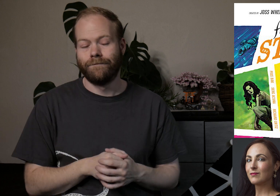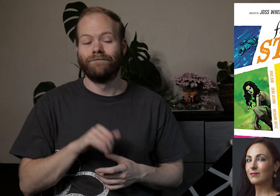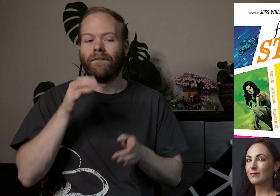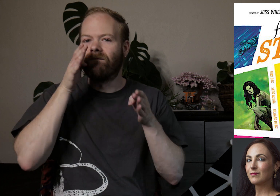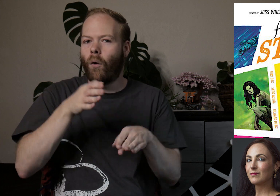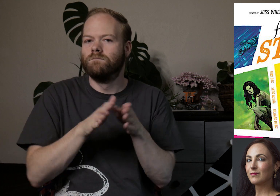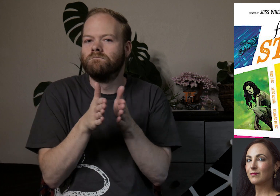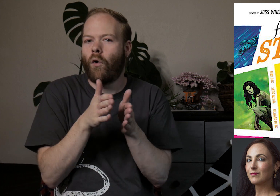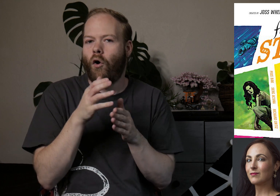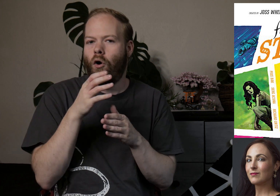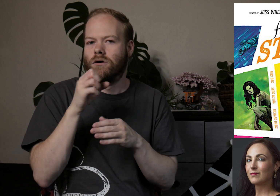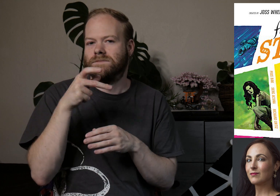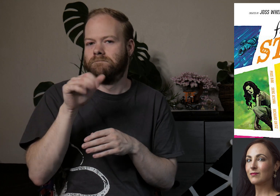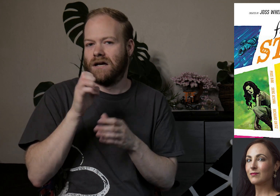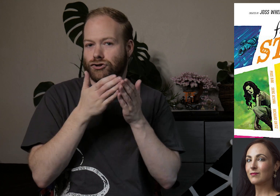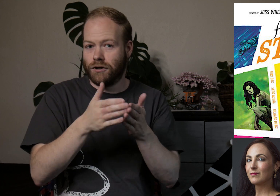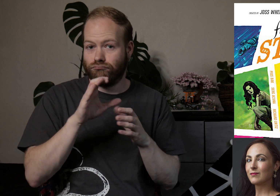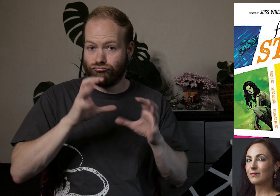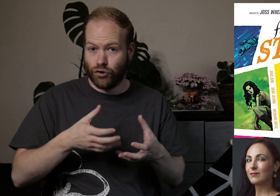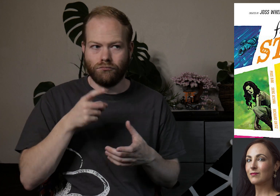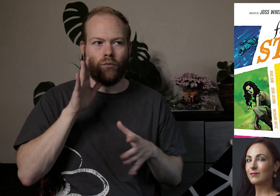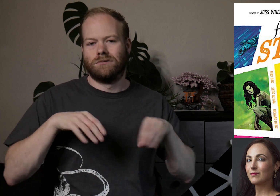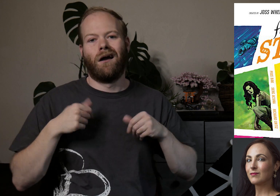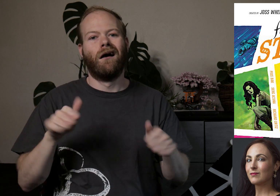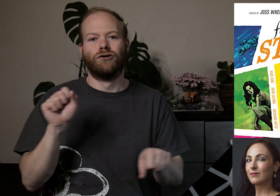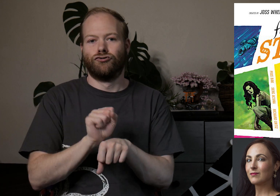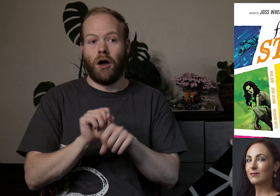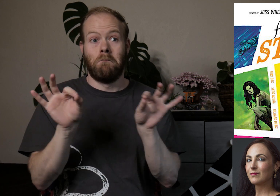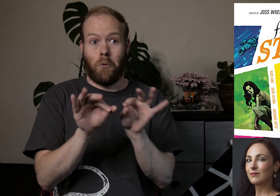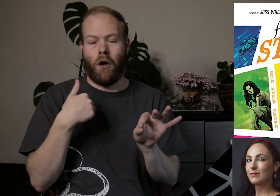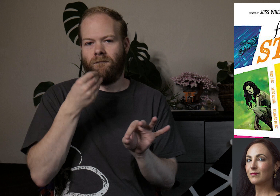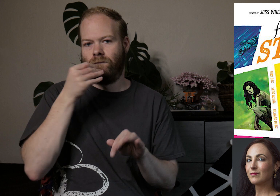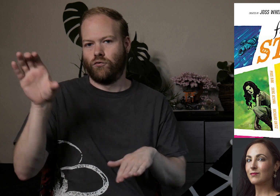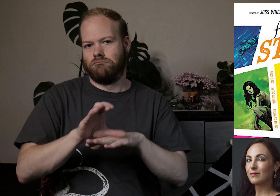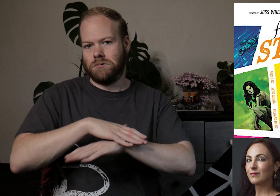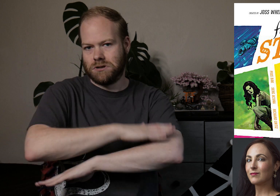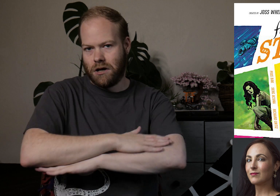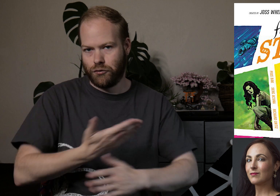focusing on a small spaceship crew that will take any job as long as it puts food on the table.